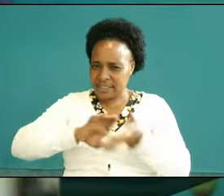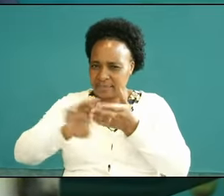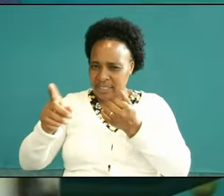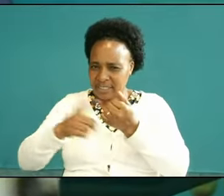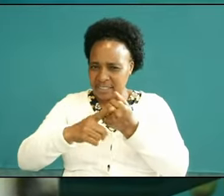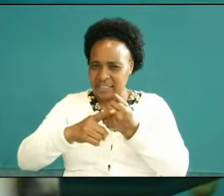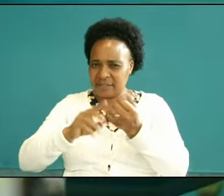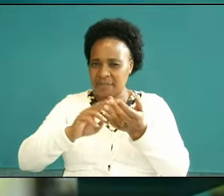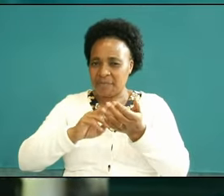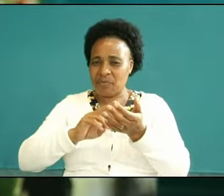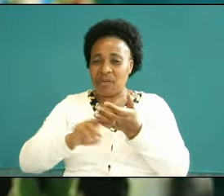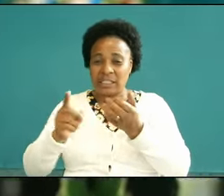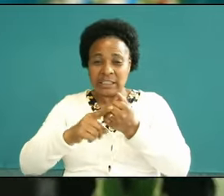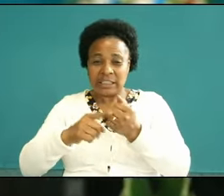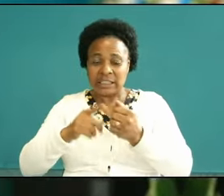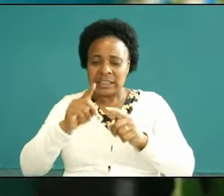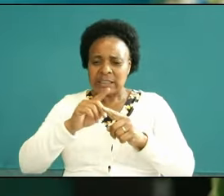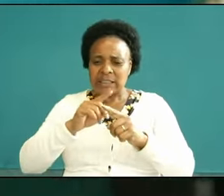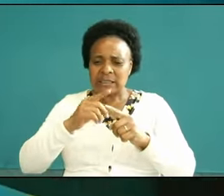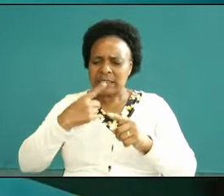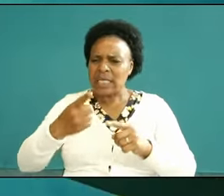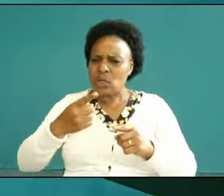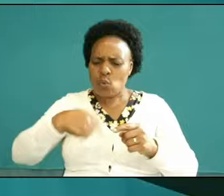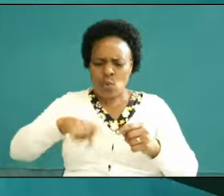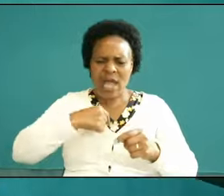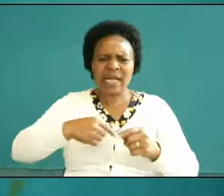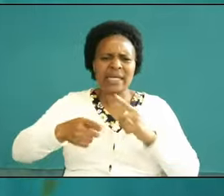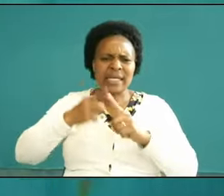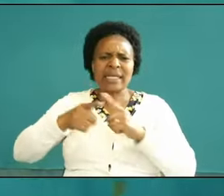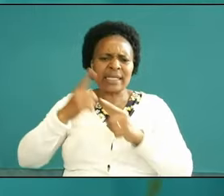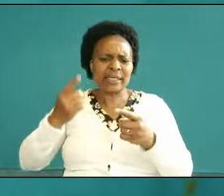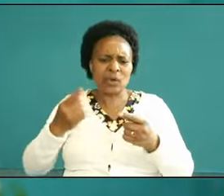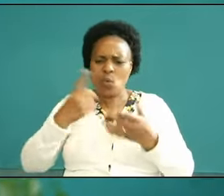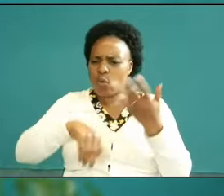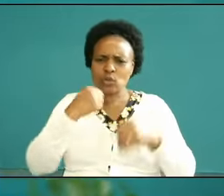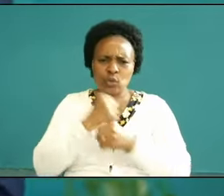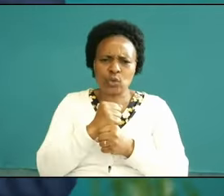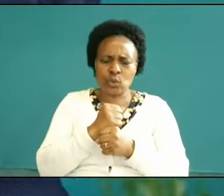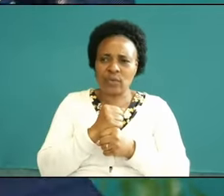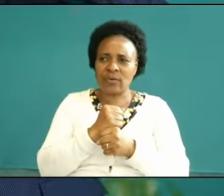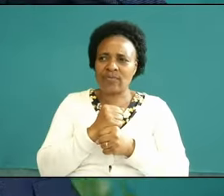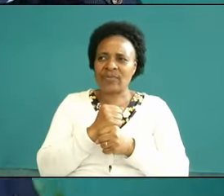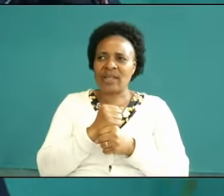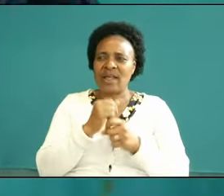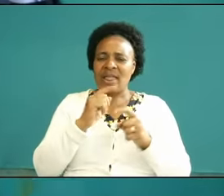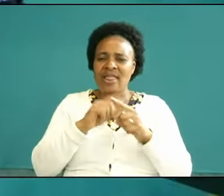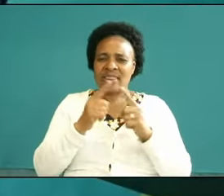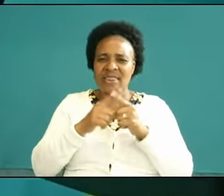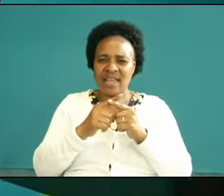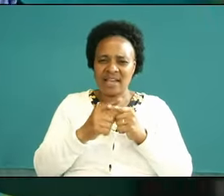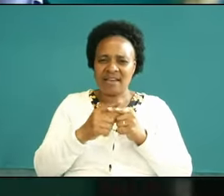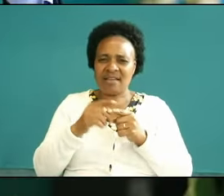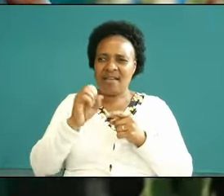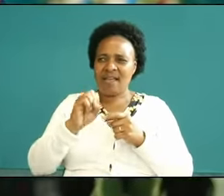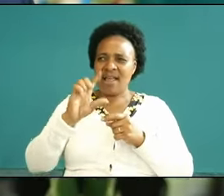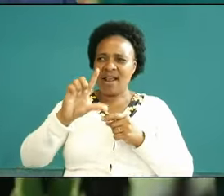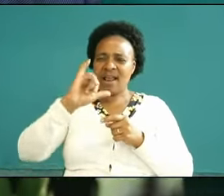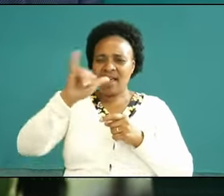doomed what will we do my Lord and then the Bible is very interesting I love I love the Bible you